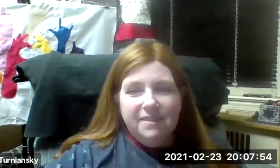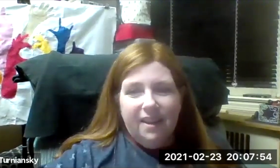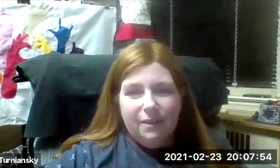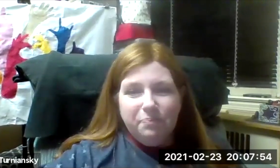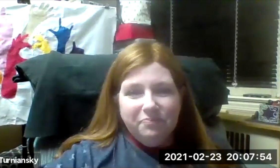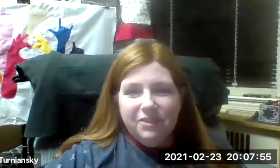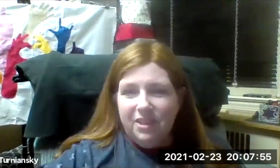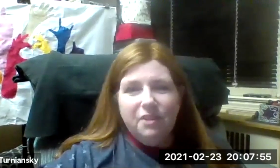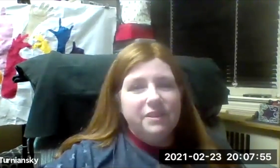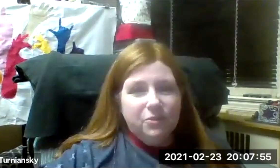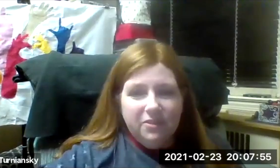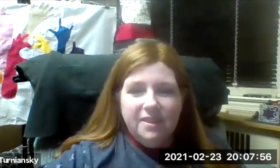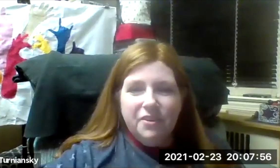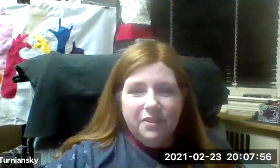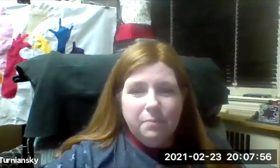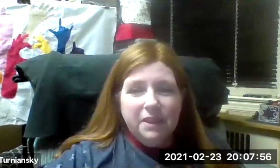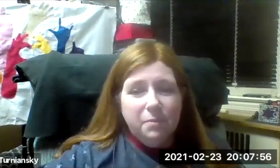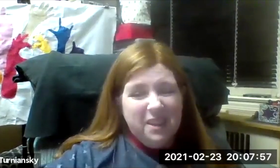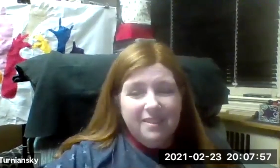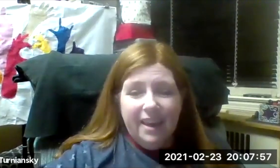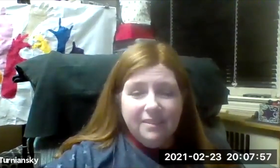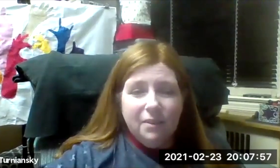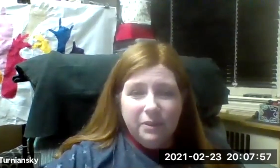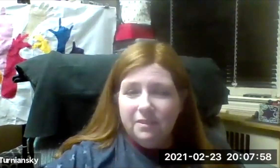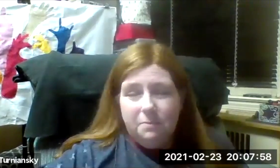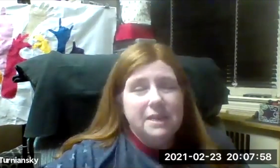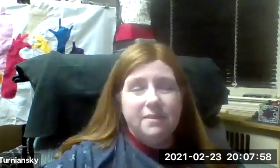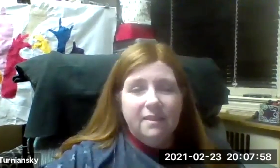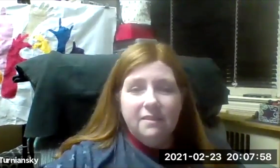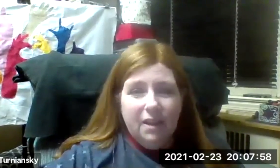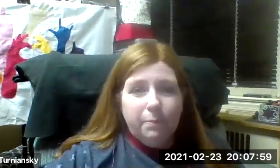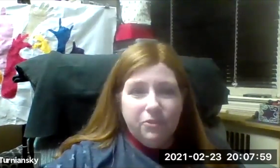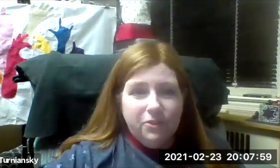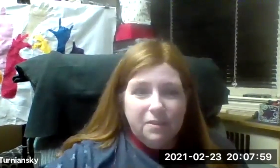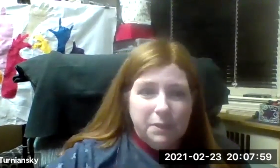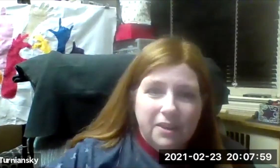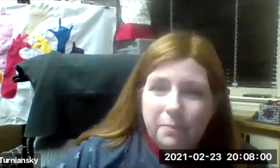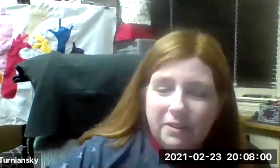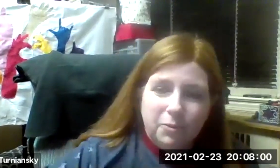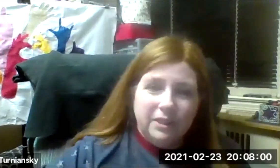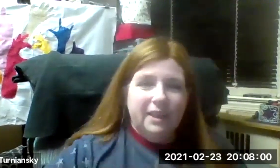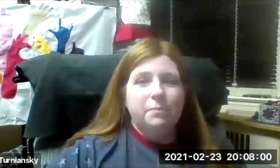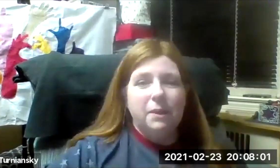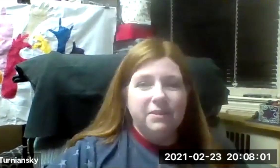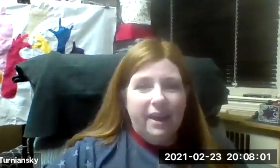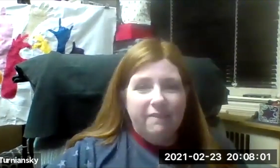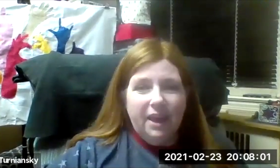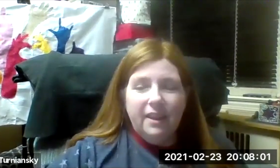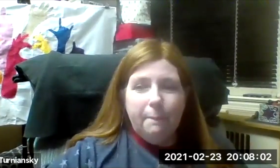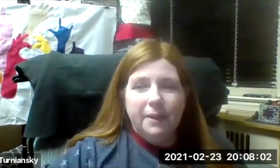And there's a lot of resources here that have been committed to that. So it's an amazing opportunity to be here in Baltimore and be able to have that